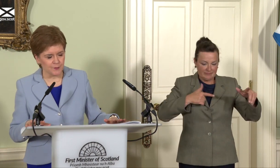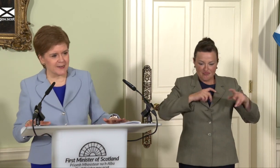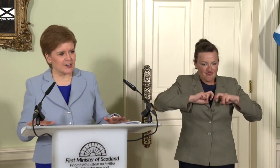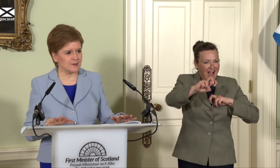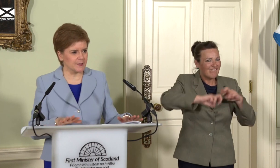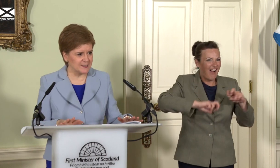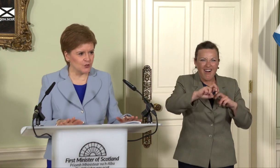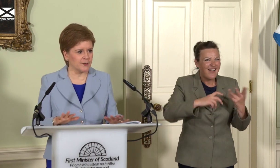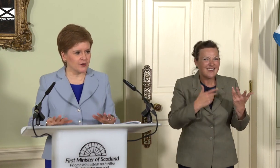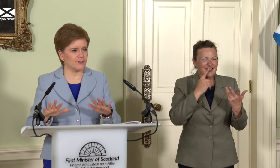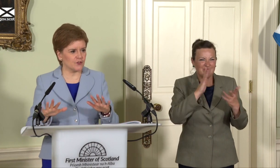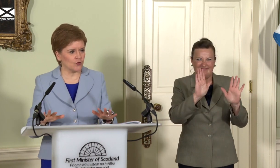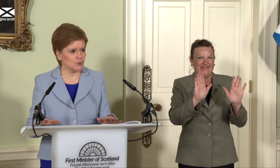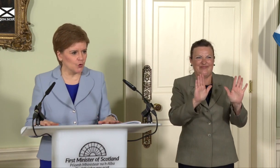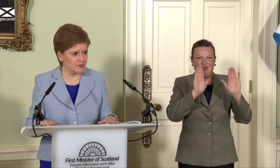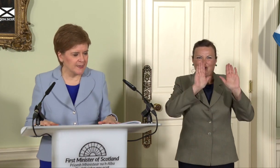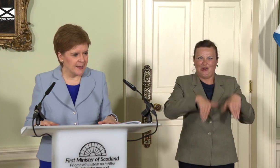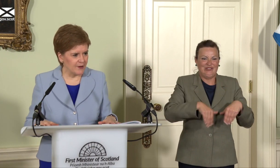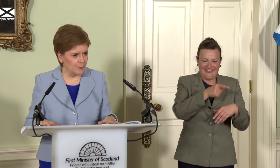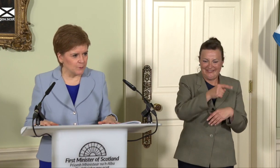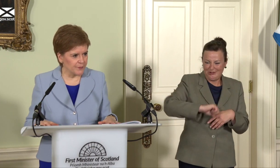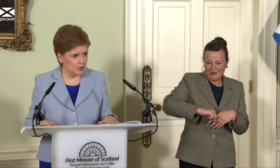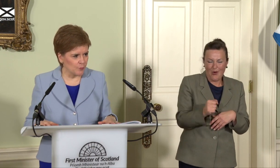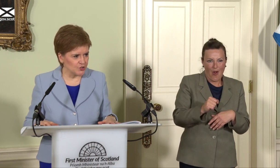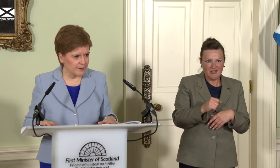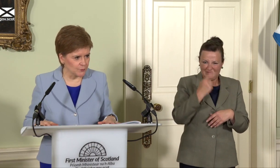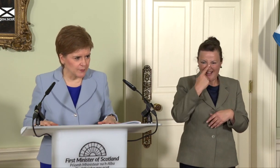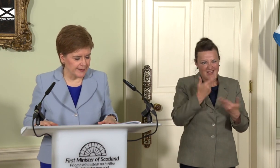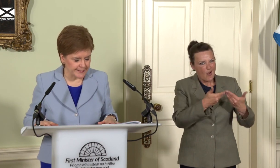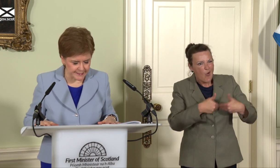any credibility, who would argue that Scotland would not remain within the Common Travel Area,